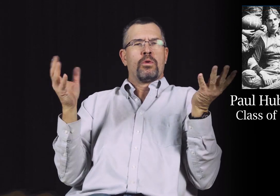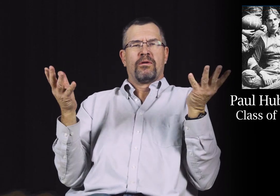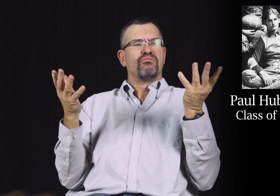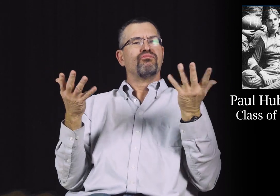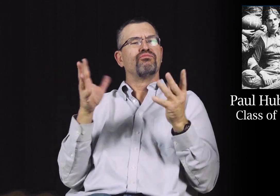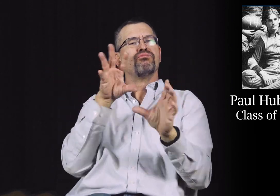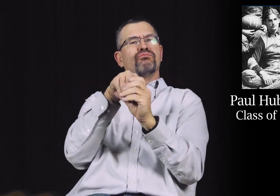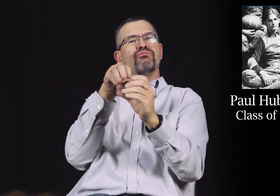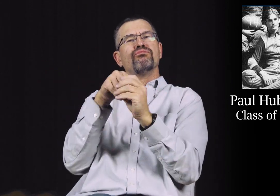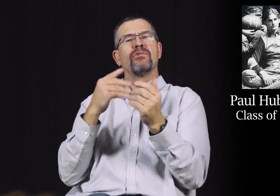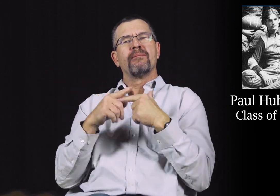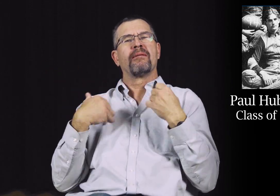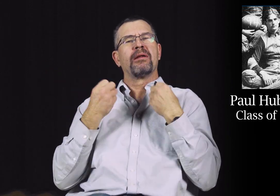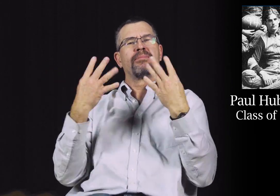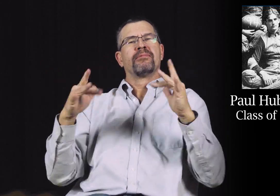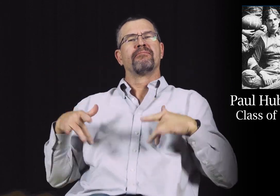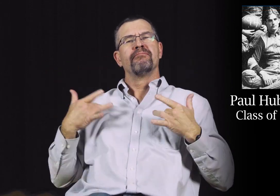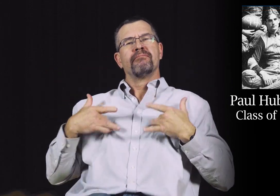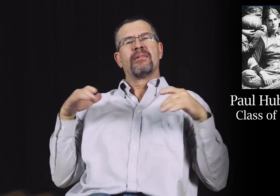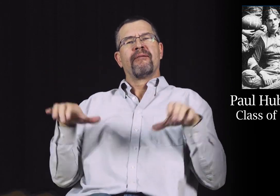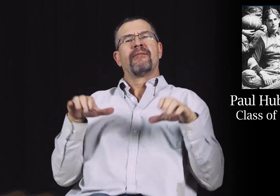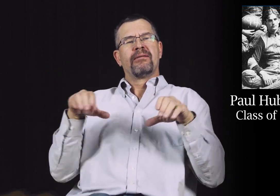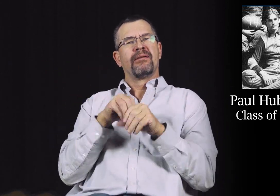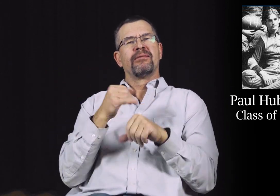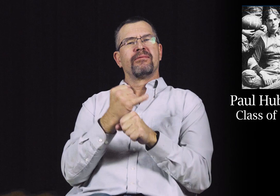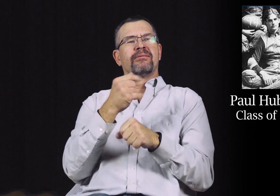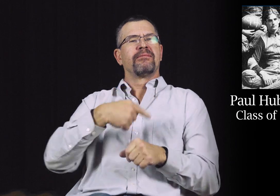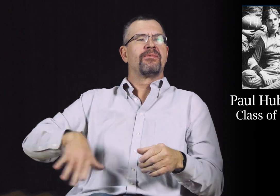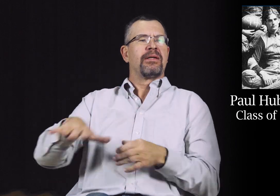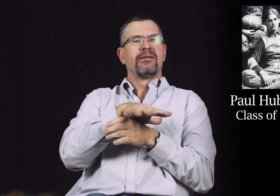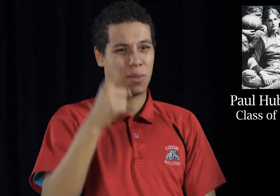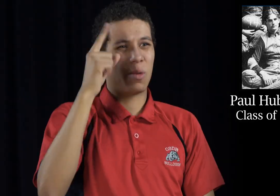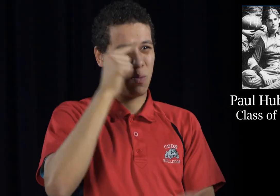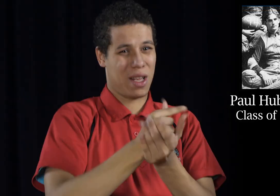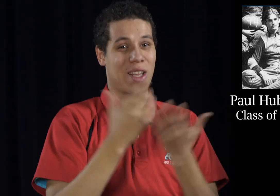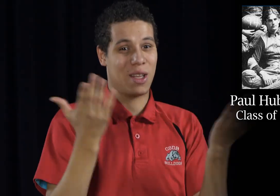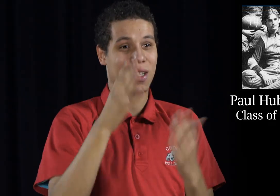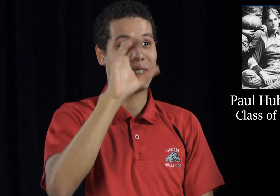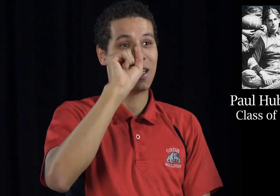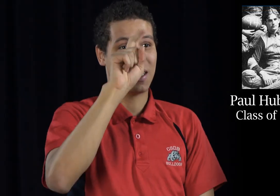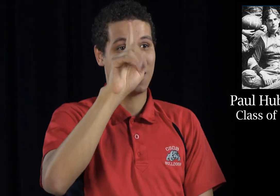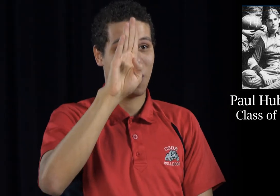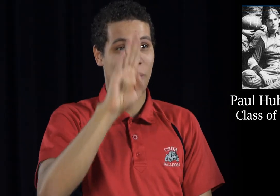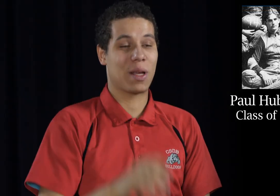But Paul was involved in other types of activities. After graduating from CSDB,